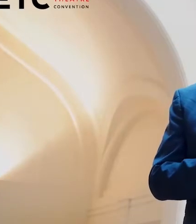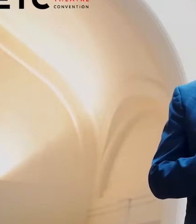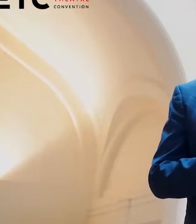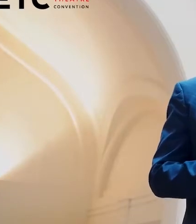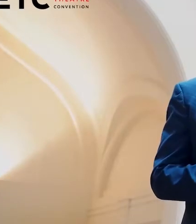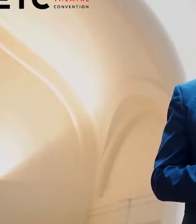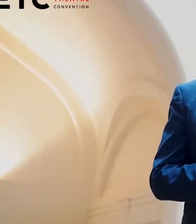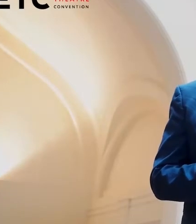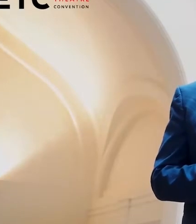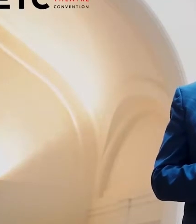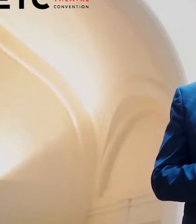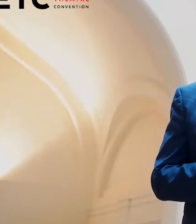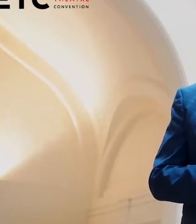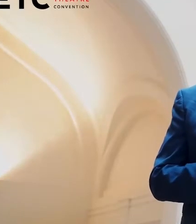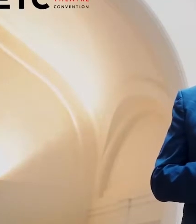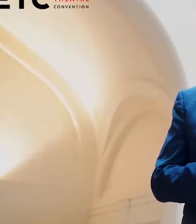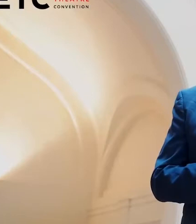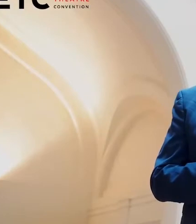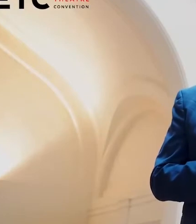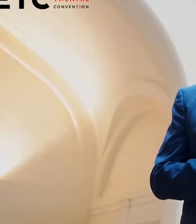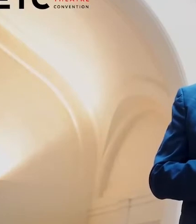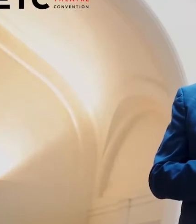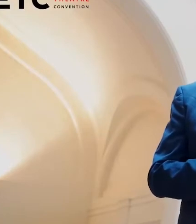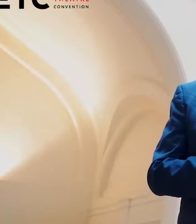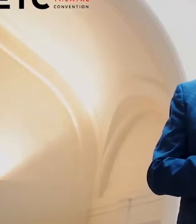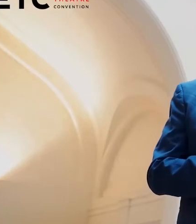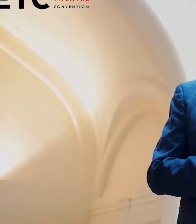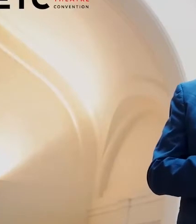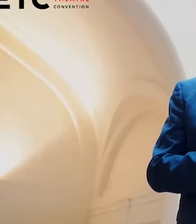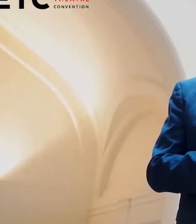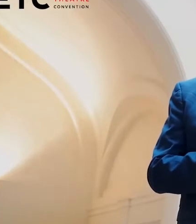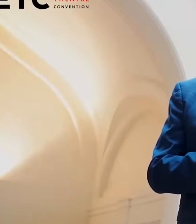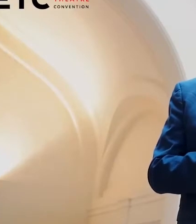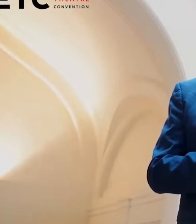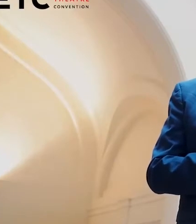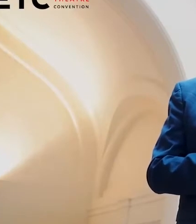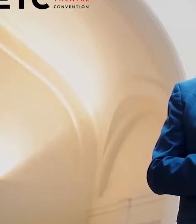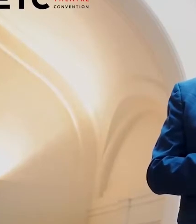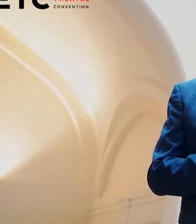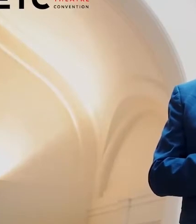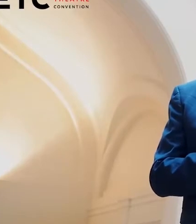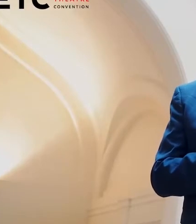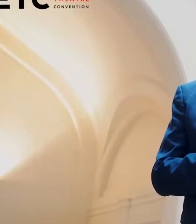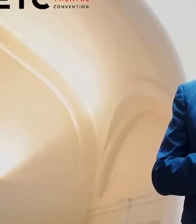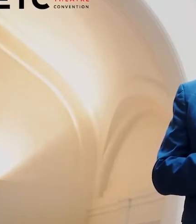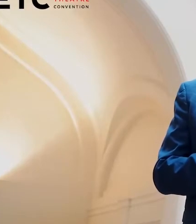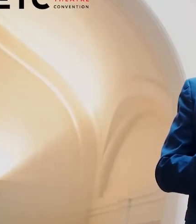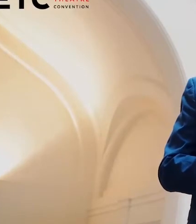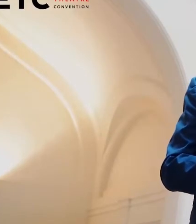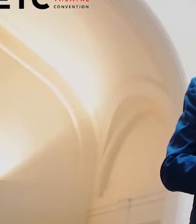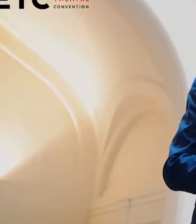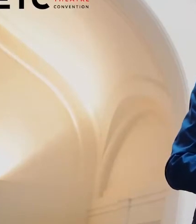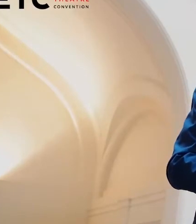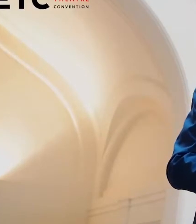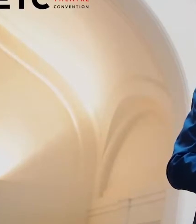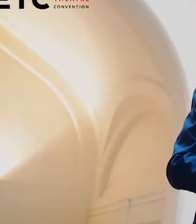It's my pleasure to open the very first ETC week of new European drama,